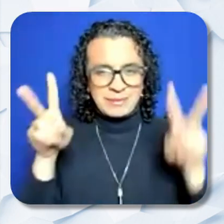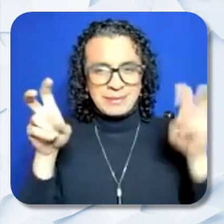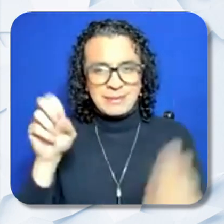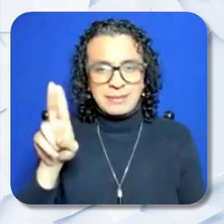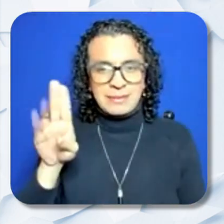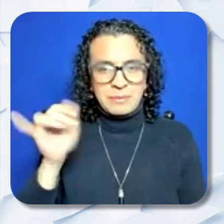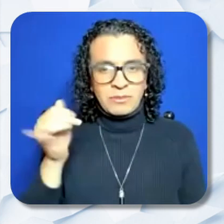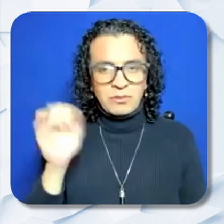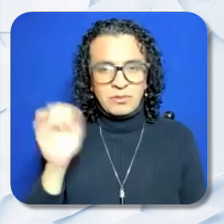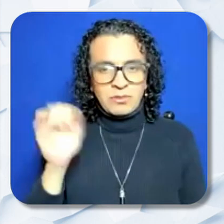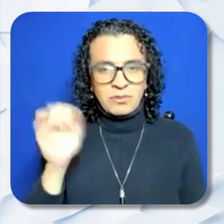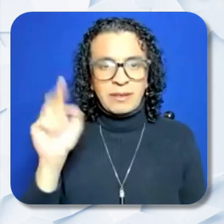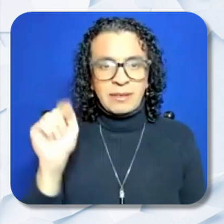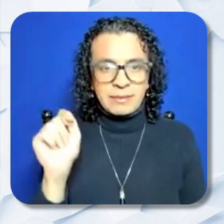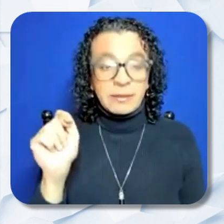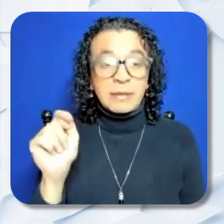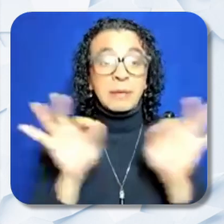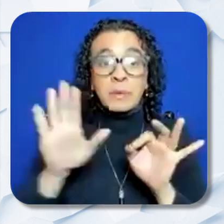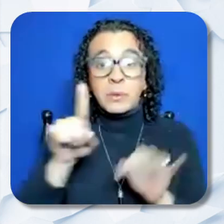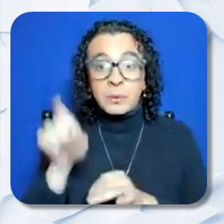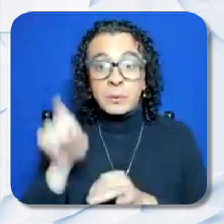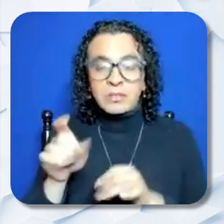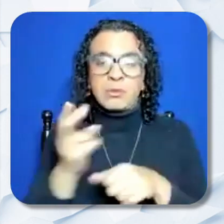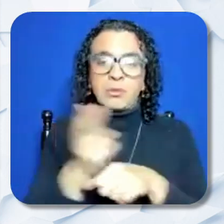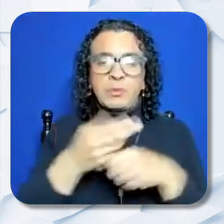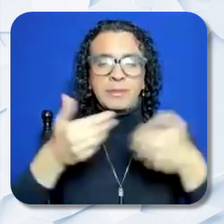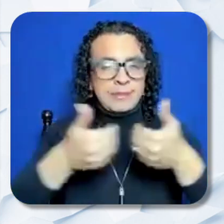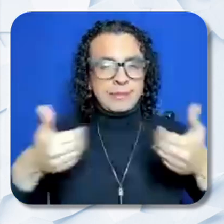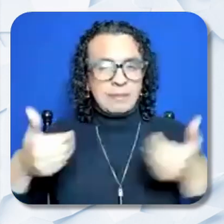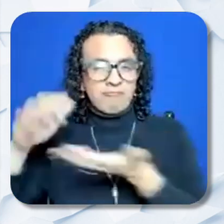the narrative questions into a separate document to be included as a part of the application